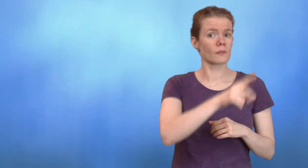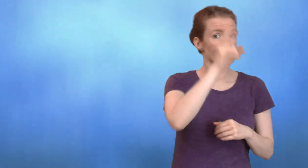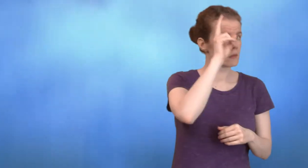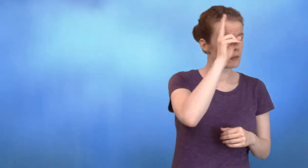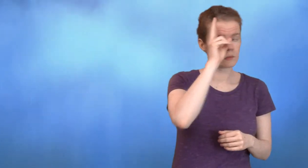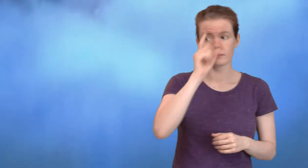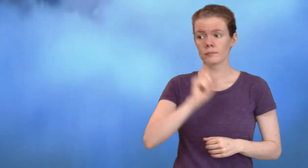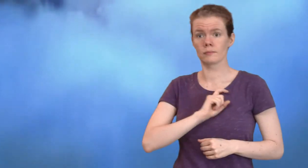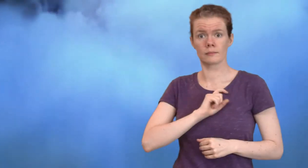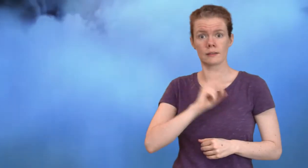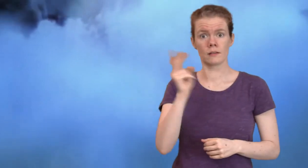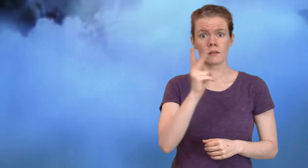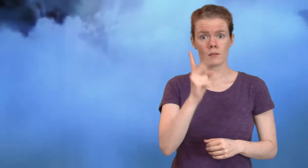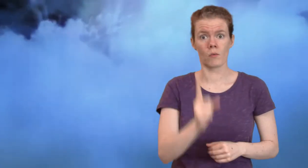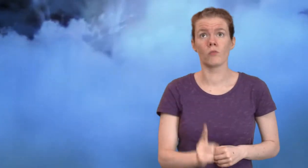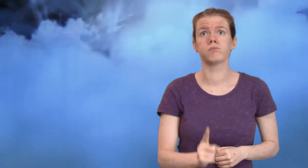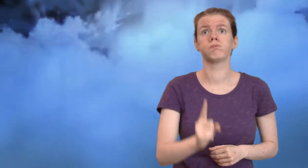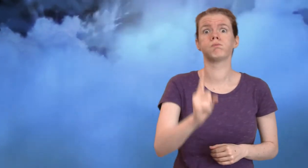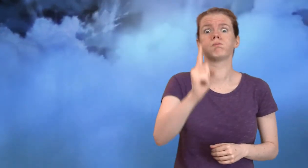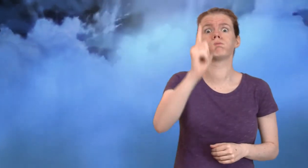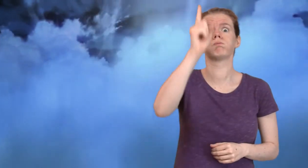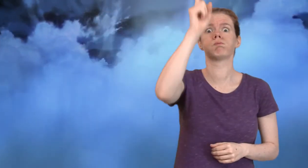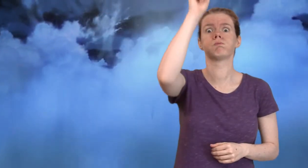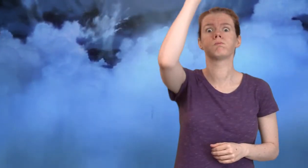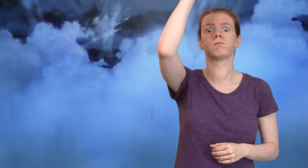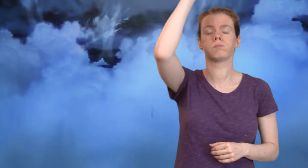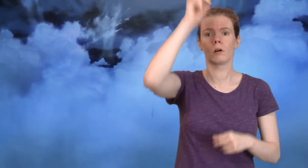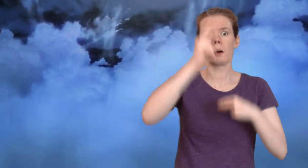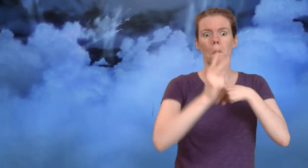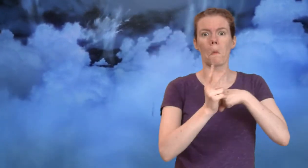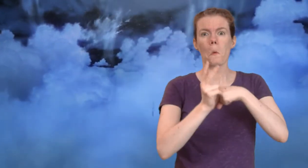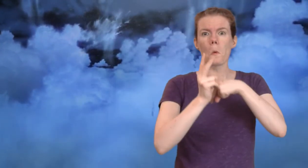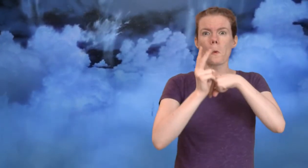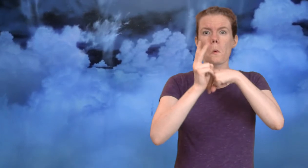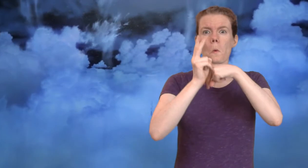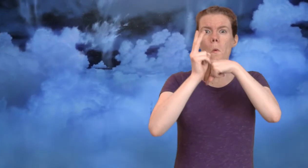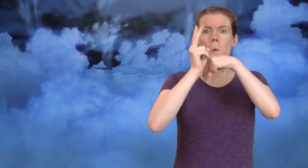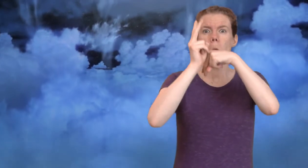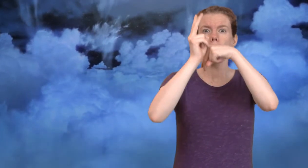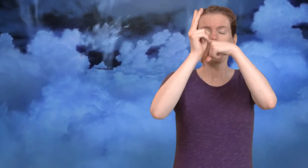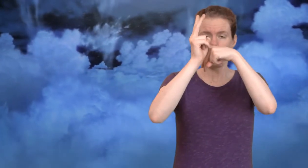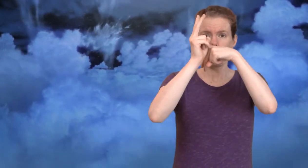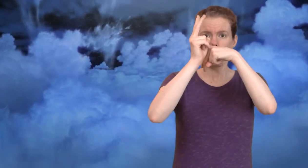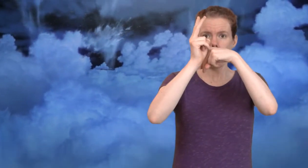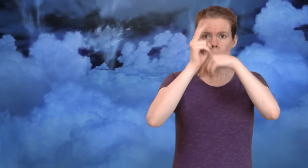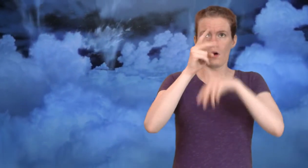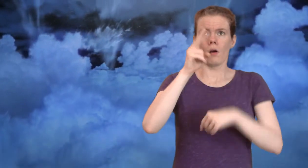Eiji and Patema fall into the sky, tearing through cloud formations.